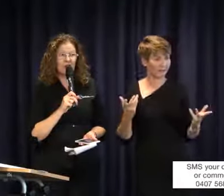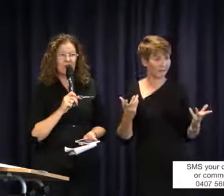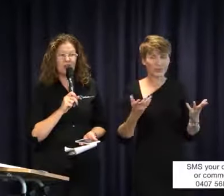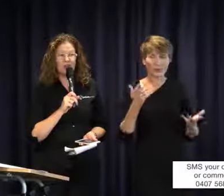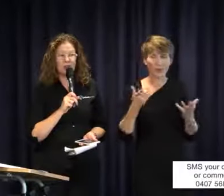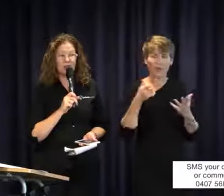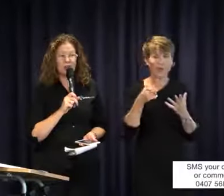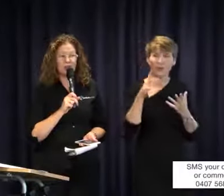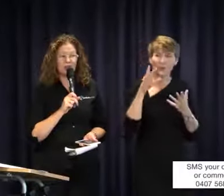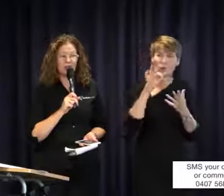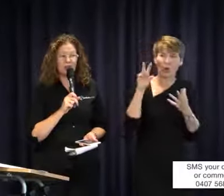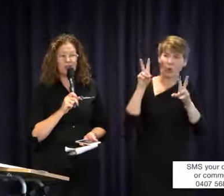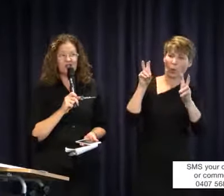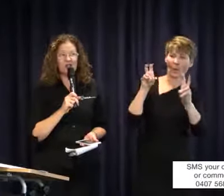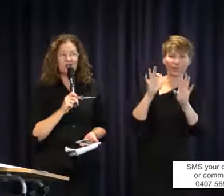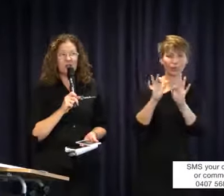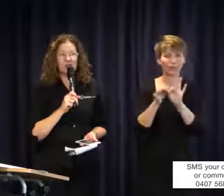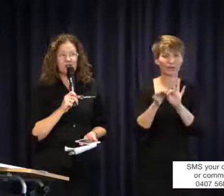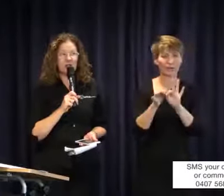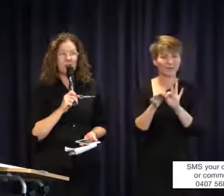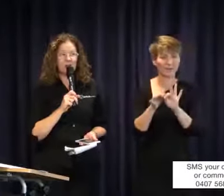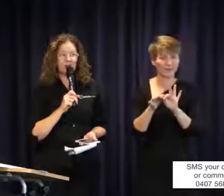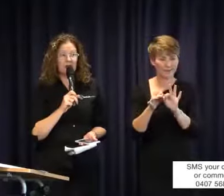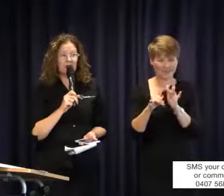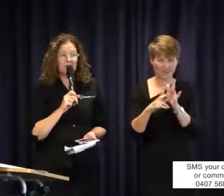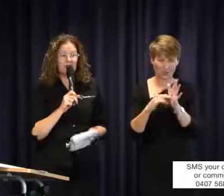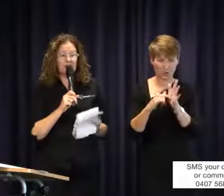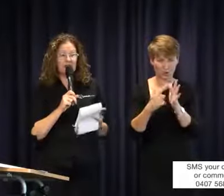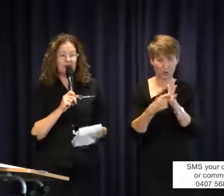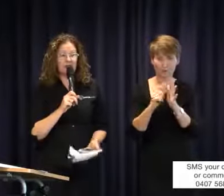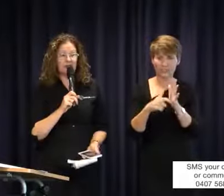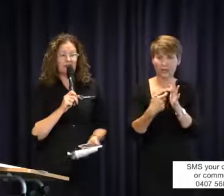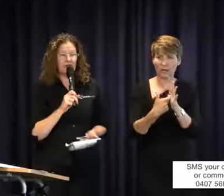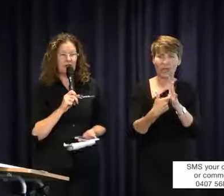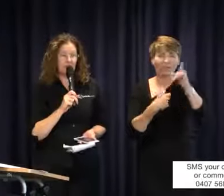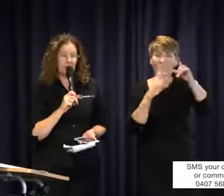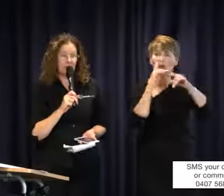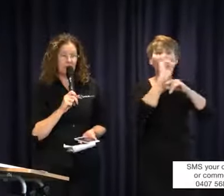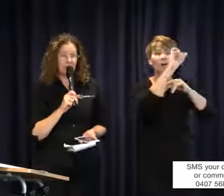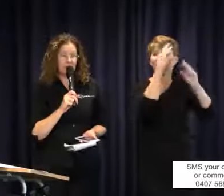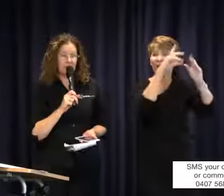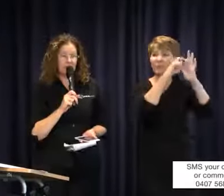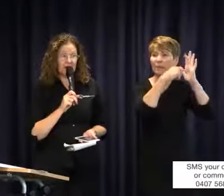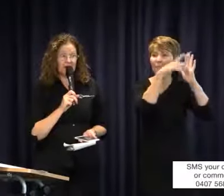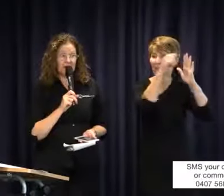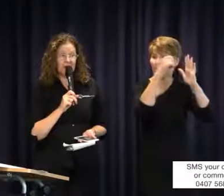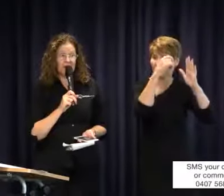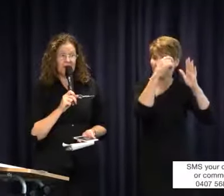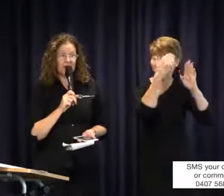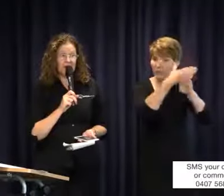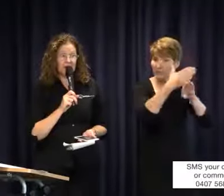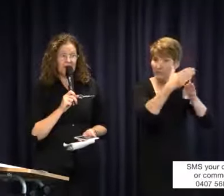called an interpreter even. There is no term in the list of jobs in the education department